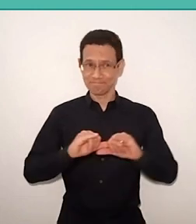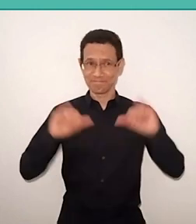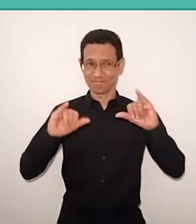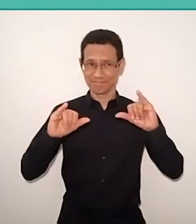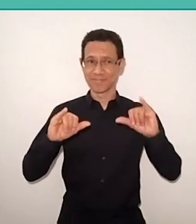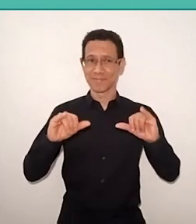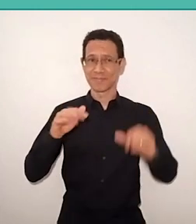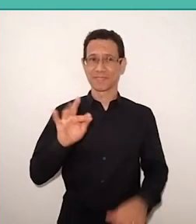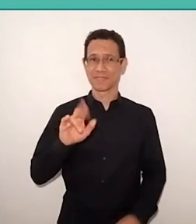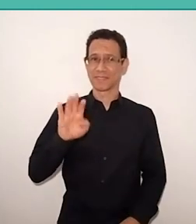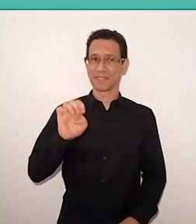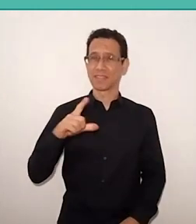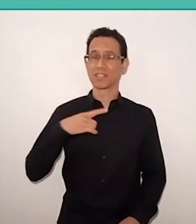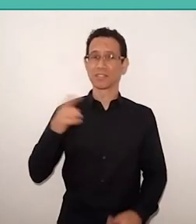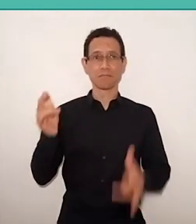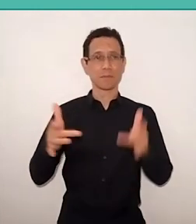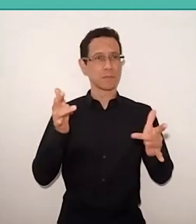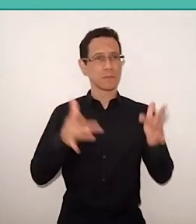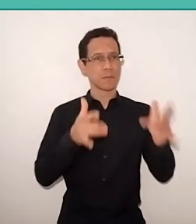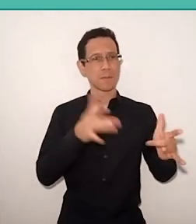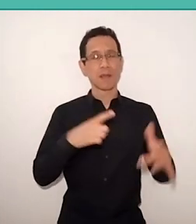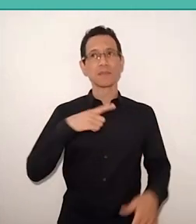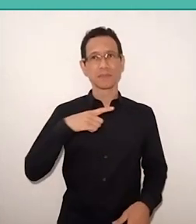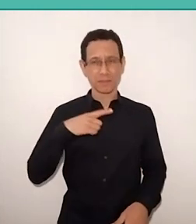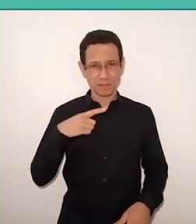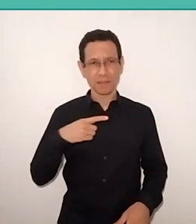many tracks in your passing through Geneva.